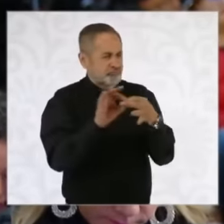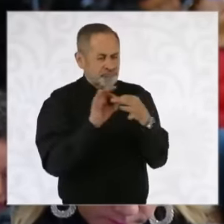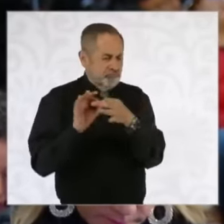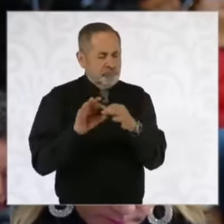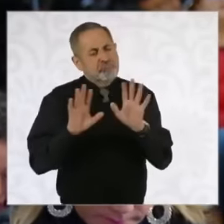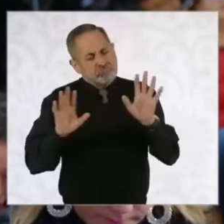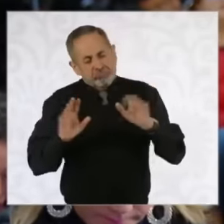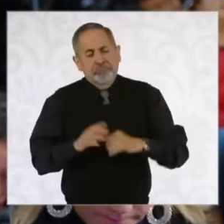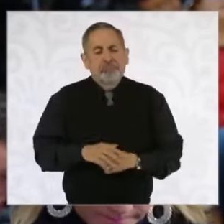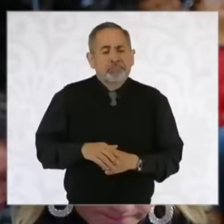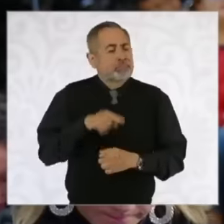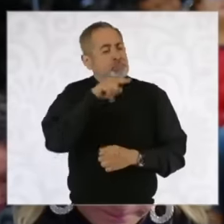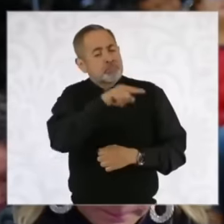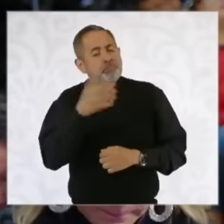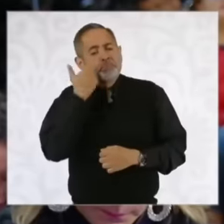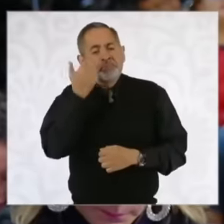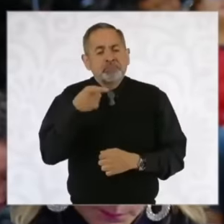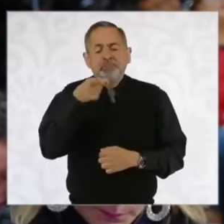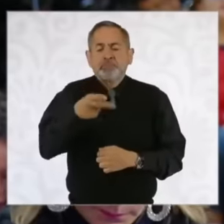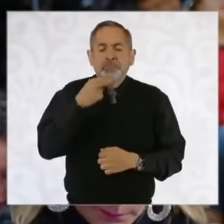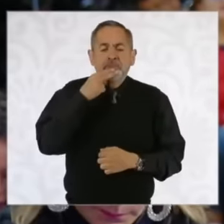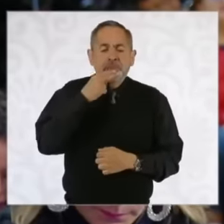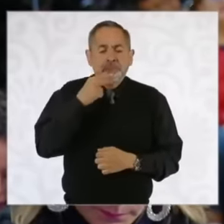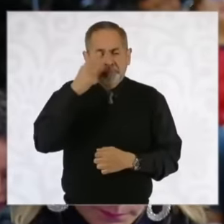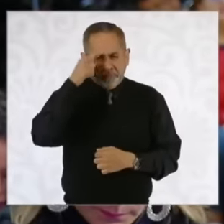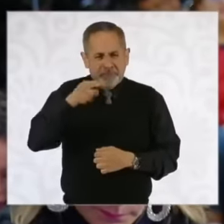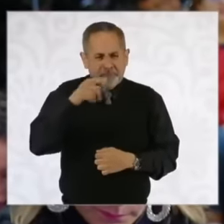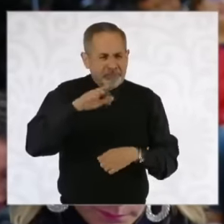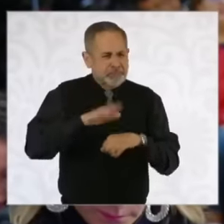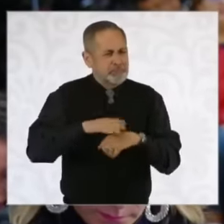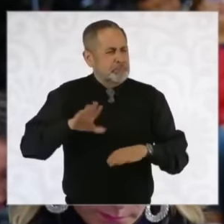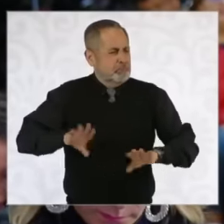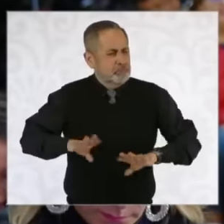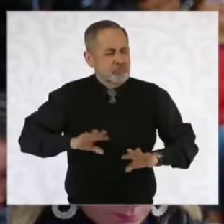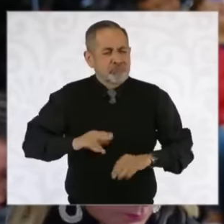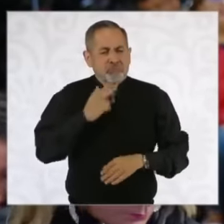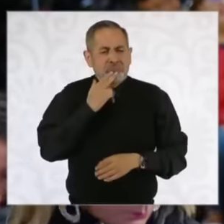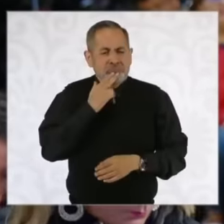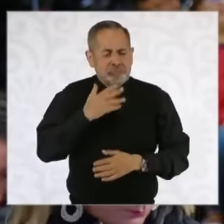seeks to take advantage of the enormous competitive advantages that my state has, especially